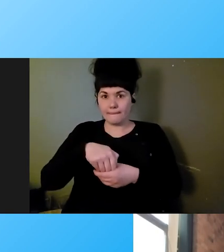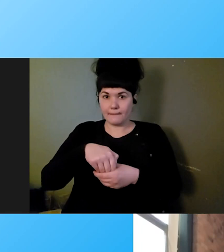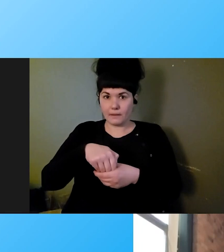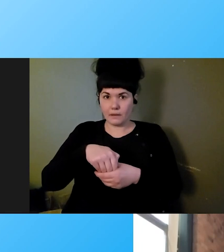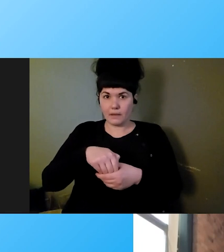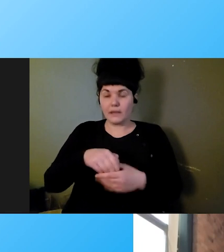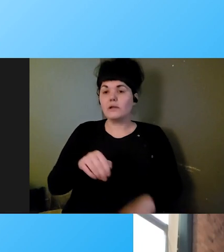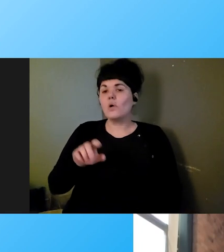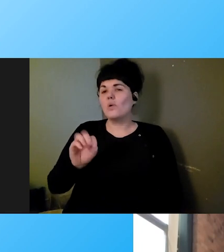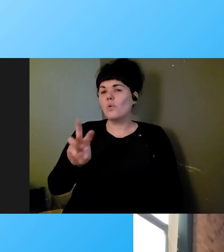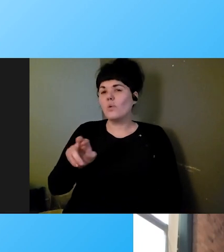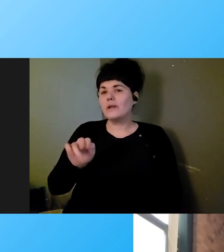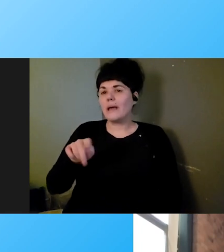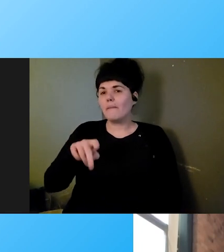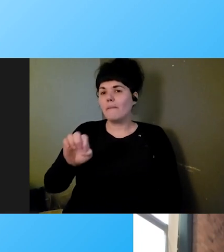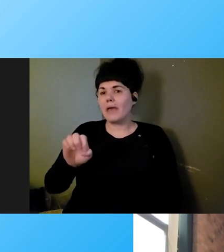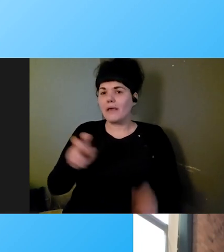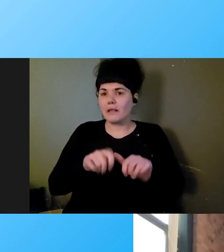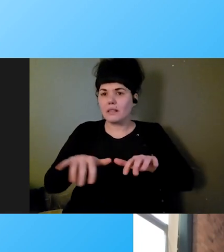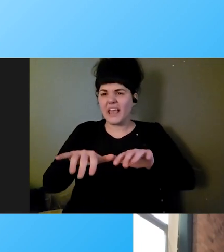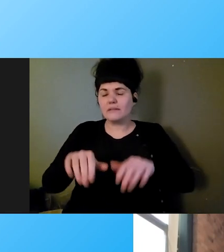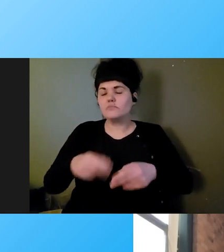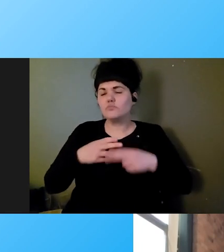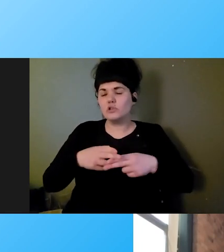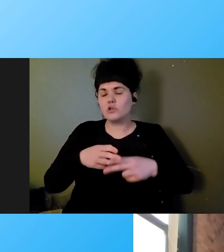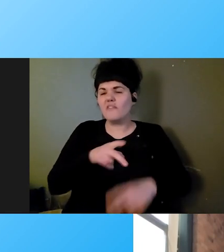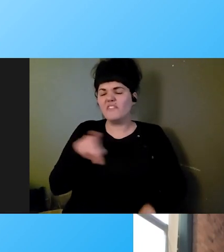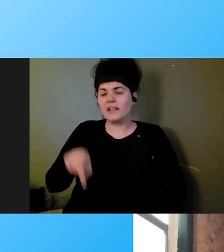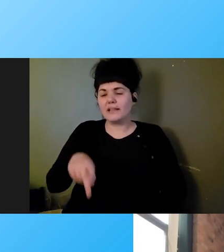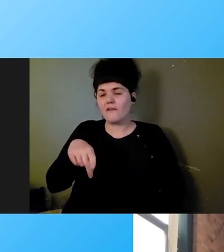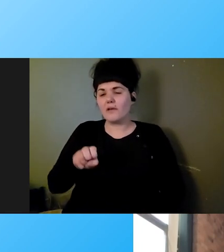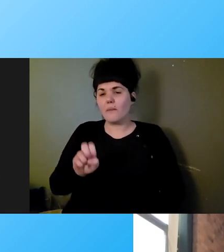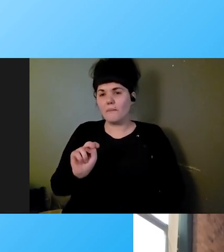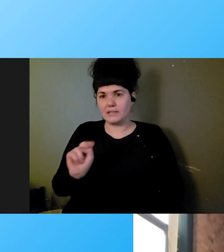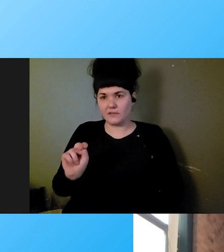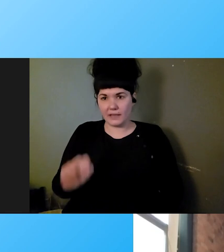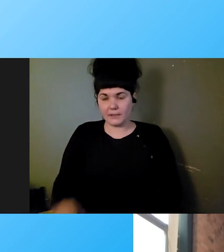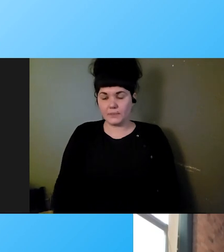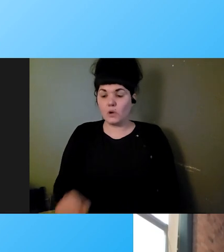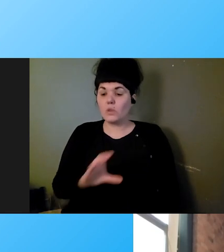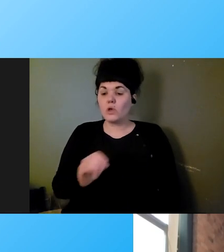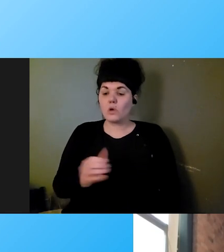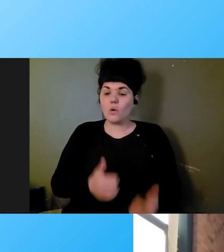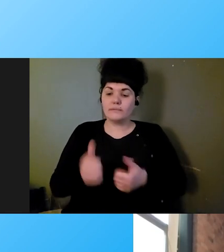lands in Philadelphia, Pennsylvania, and we are the co-executive directors of The Partnership for Inclusive